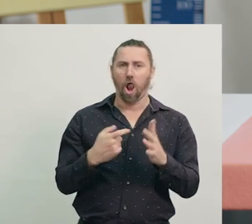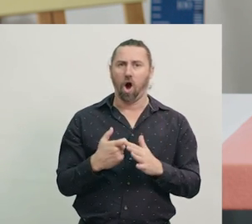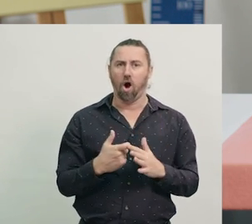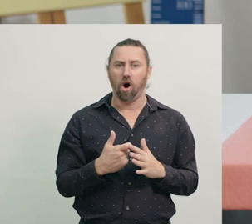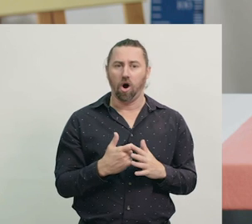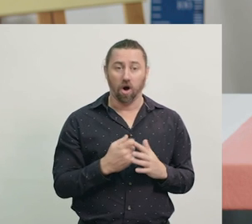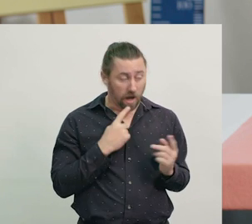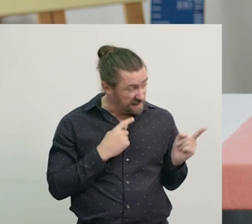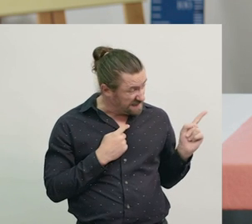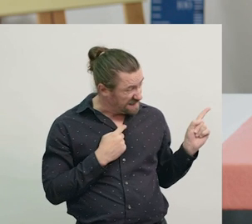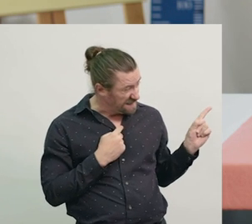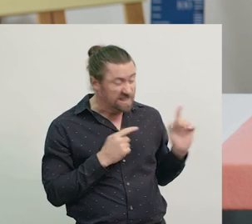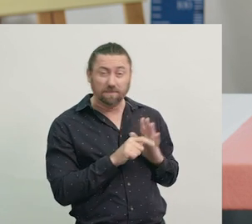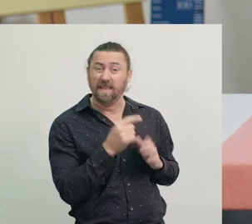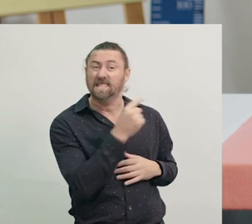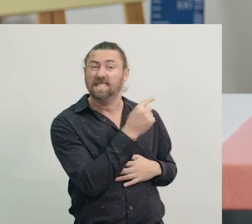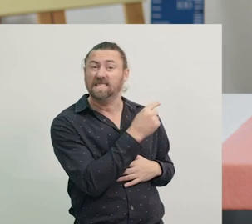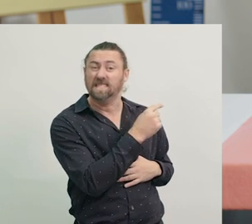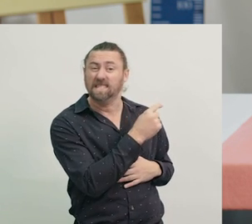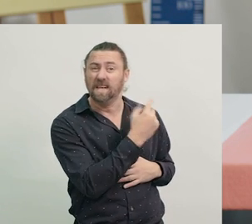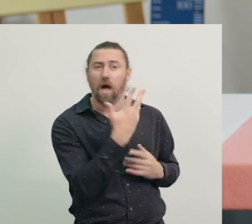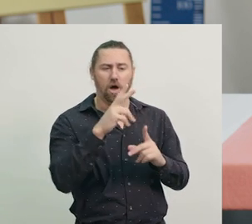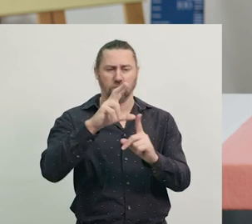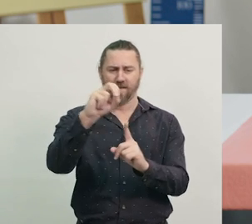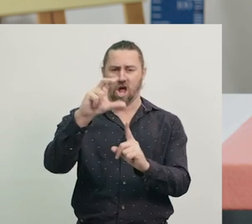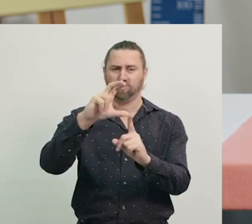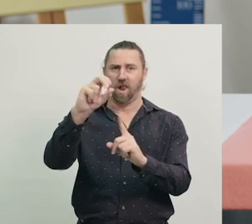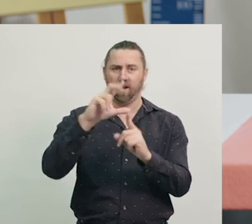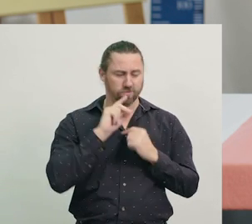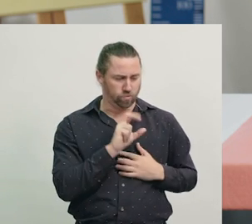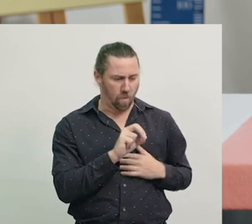The time on this digital clock is 12 o’clock.